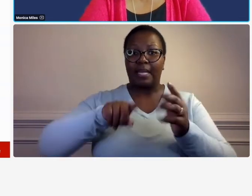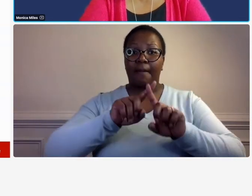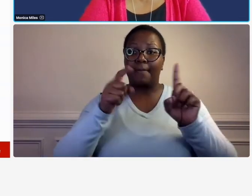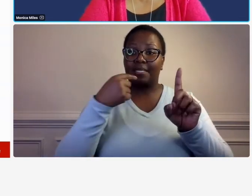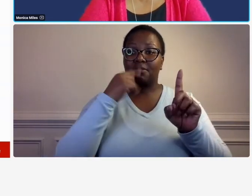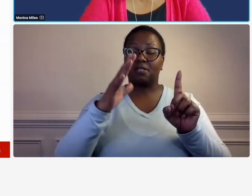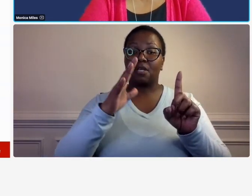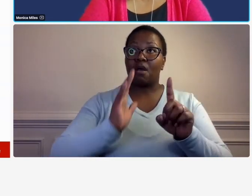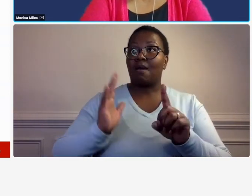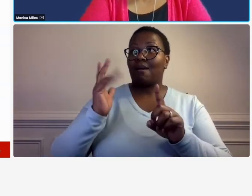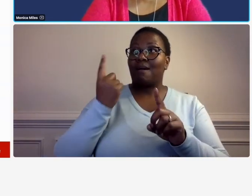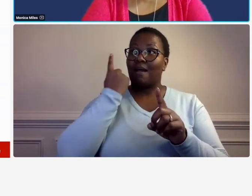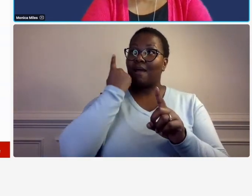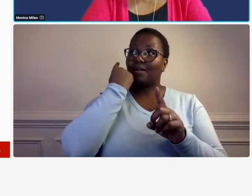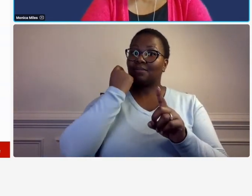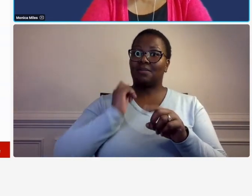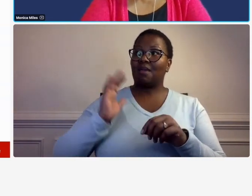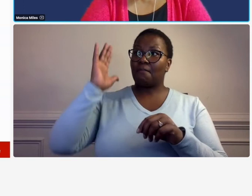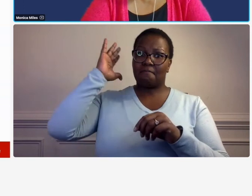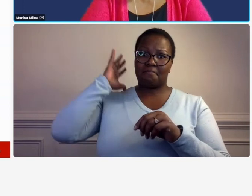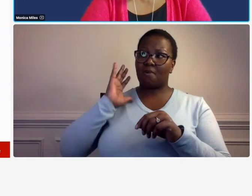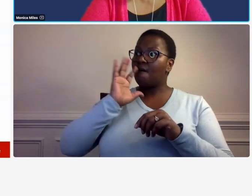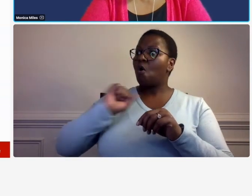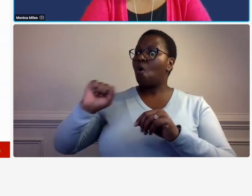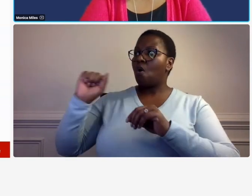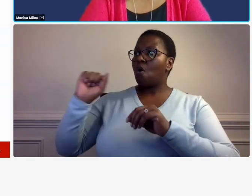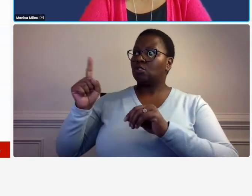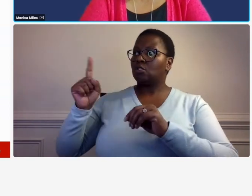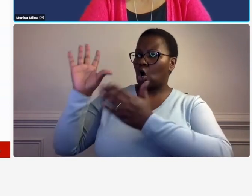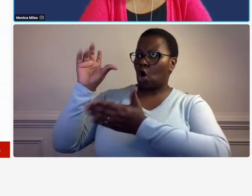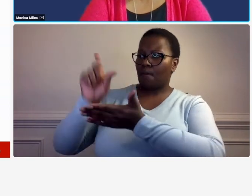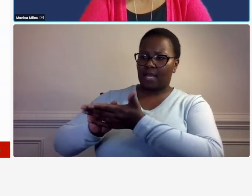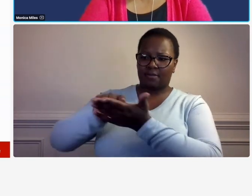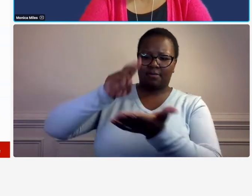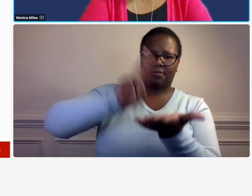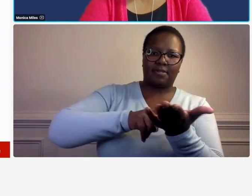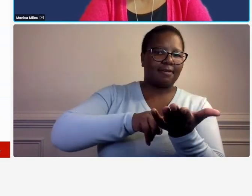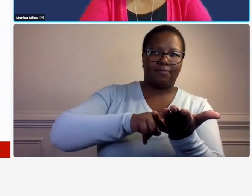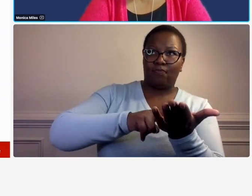year before and just send that in and resign it with a new date i would suggest you actually go